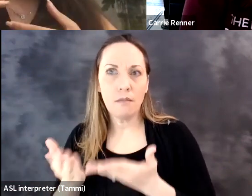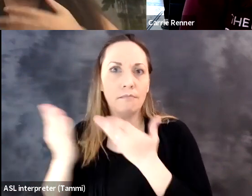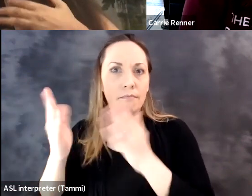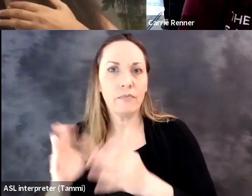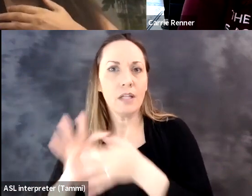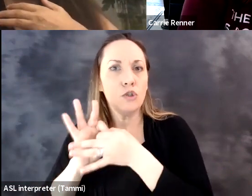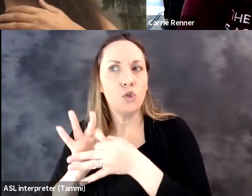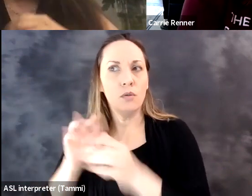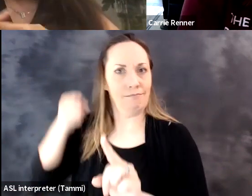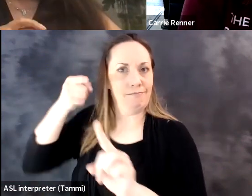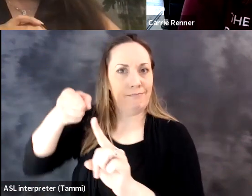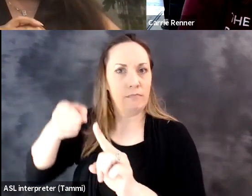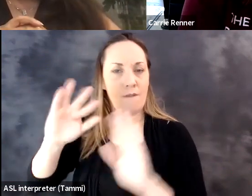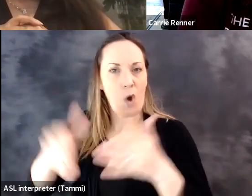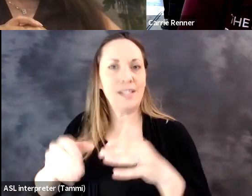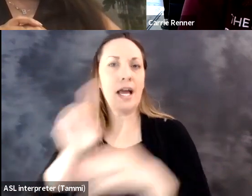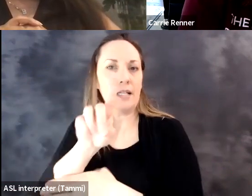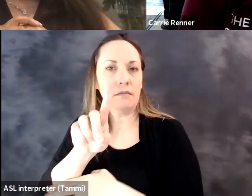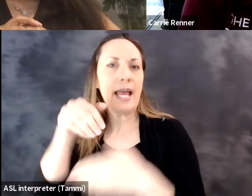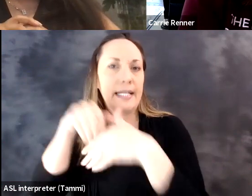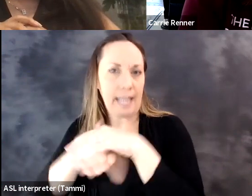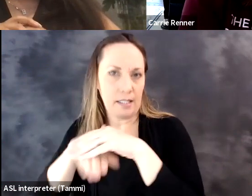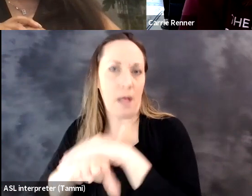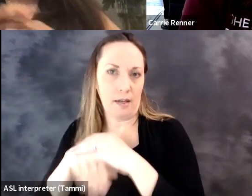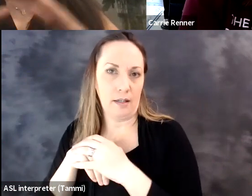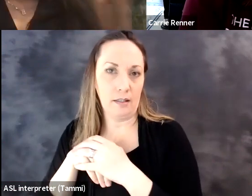perspective and getting suppliers on boarded and getting accessibility as a